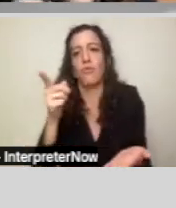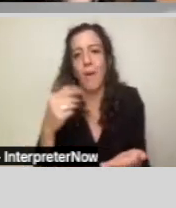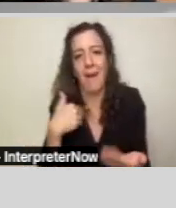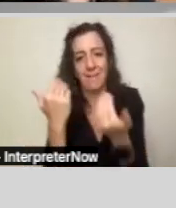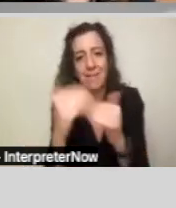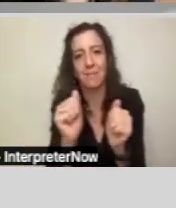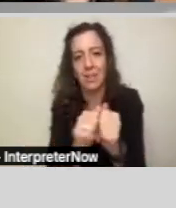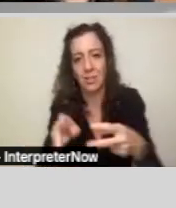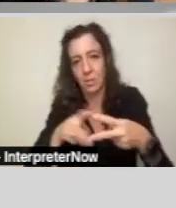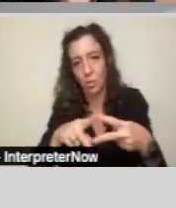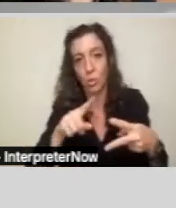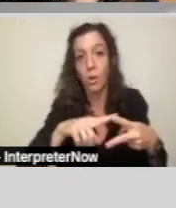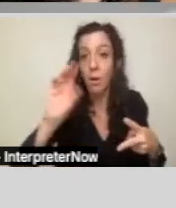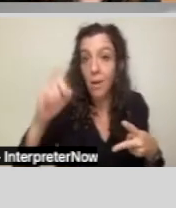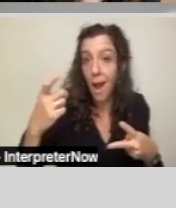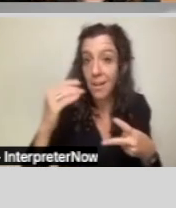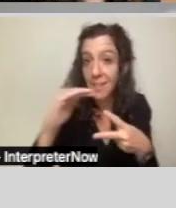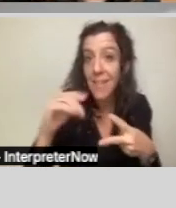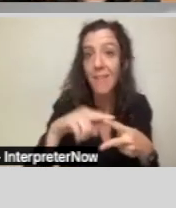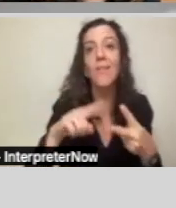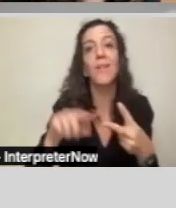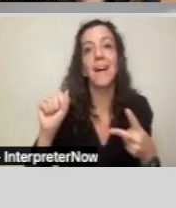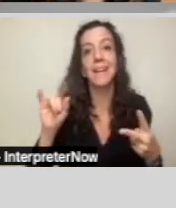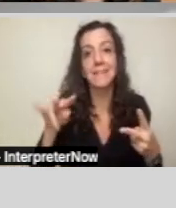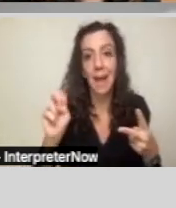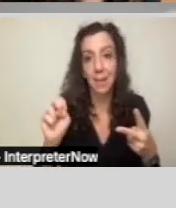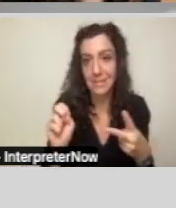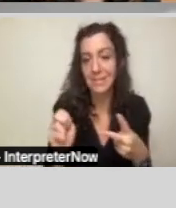the adaptive skills.